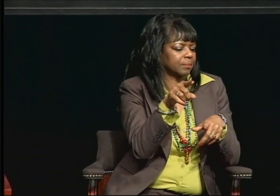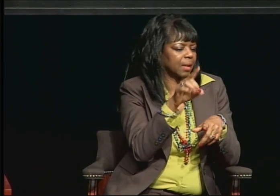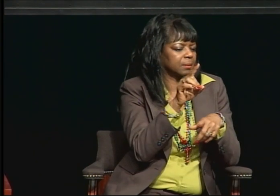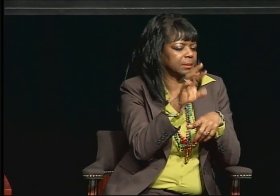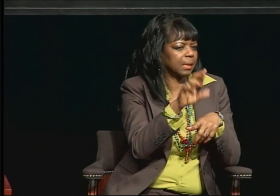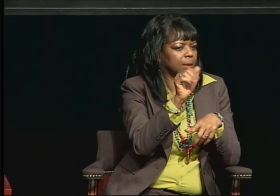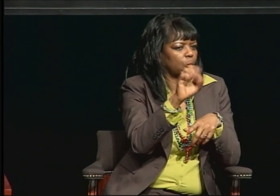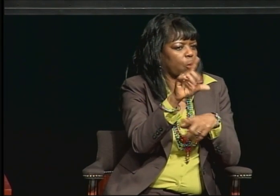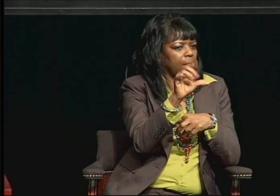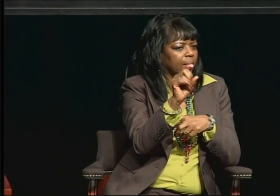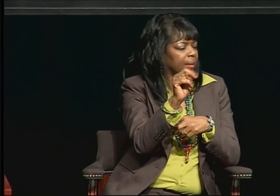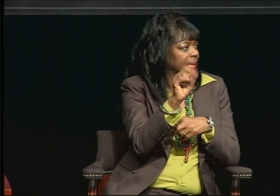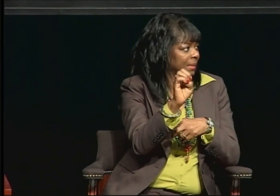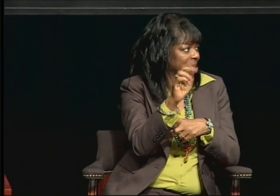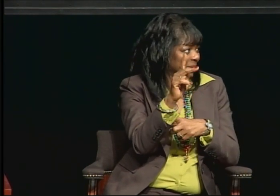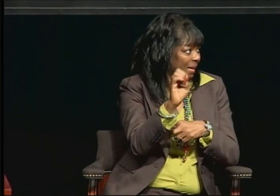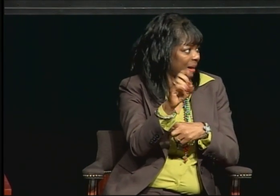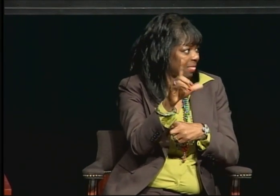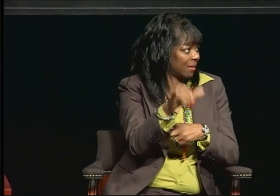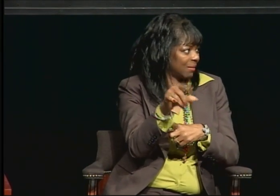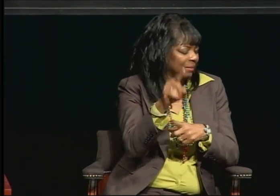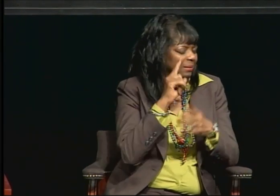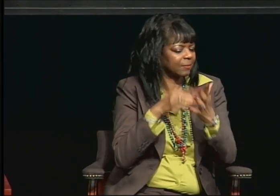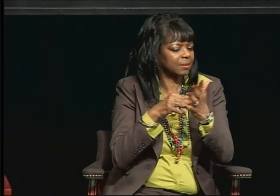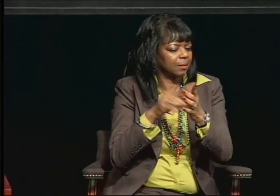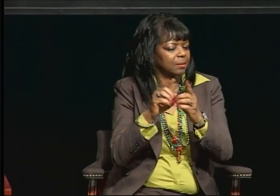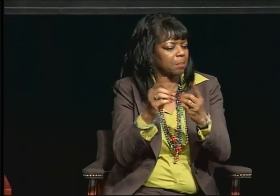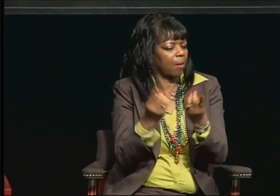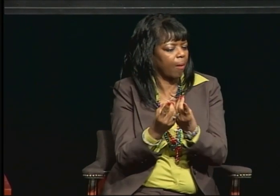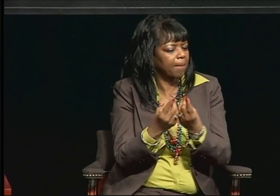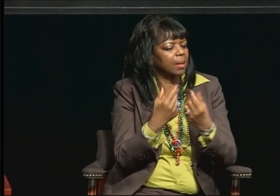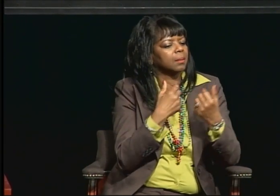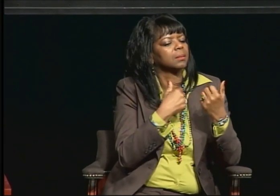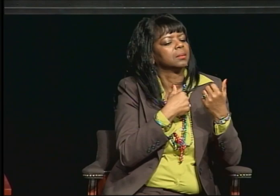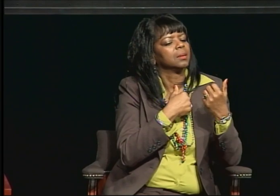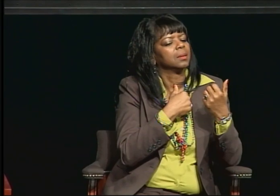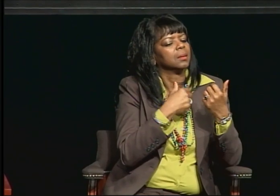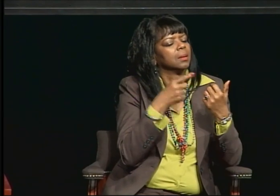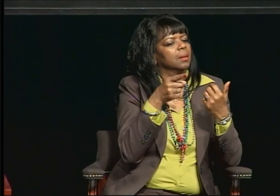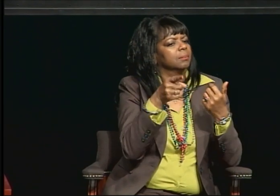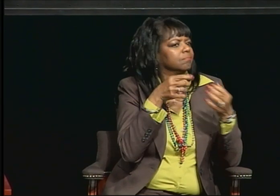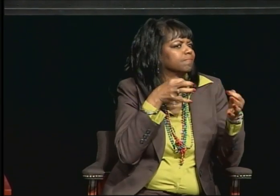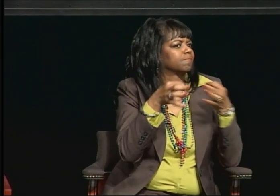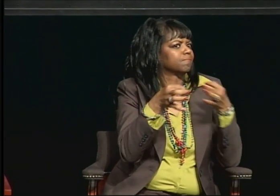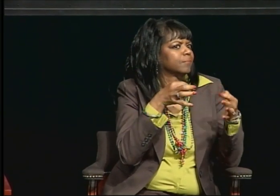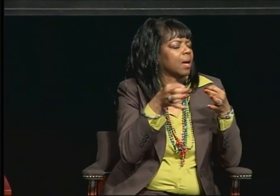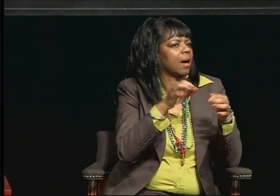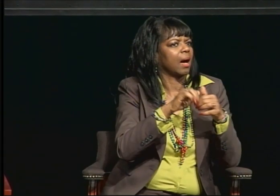talked about how she organizes her information